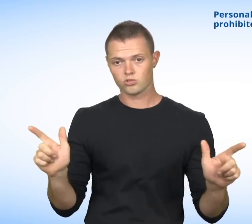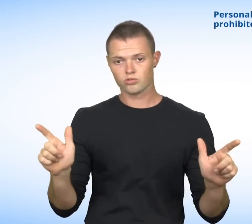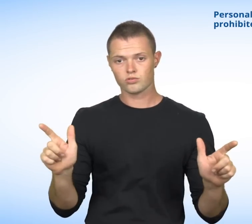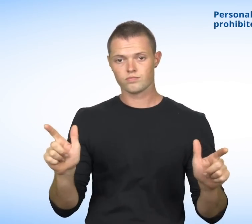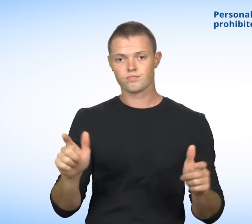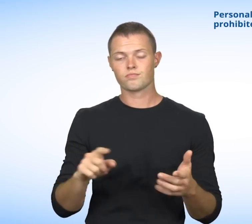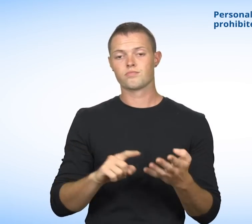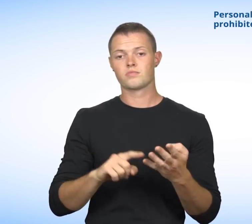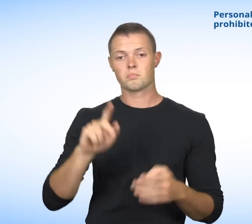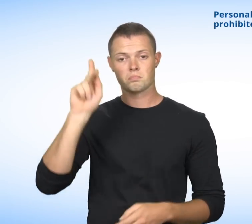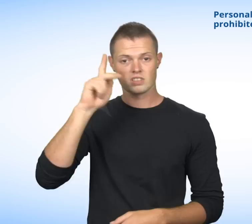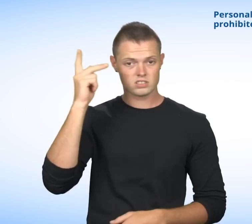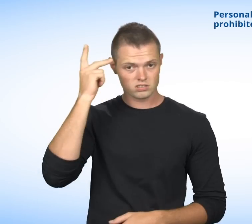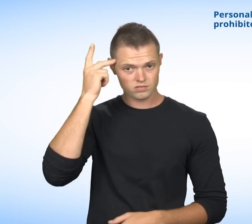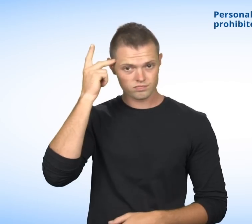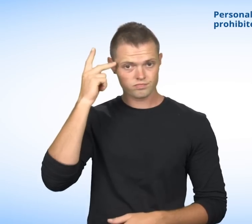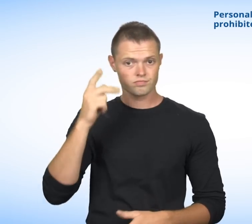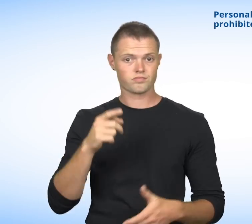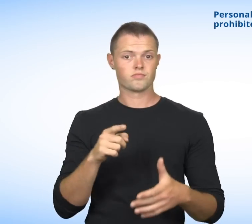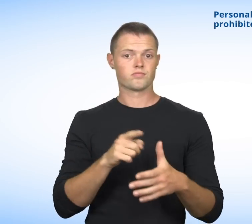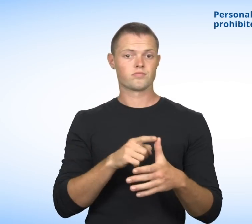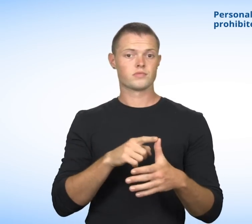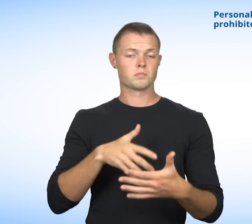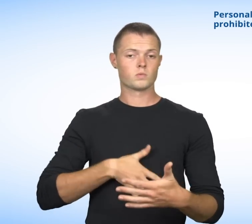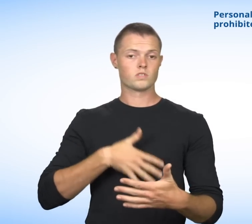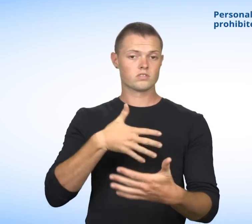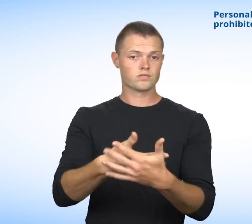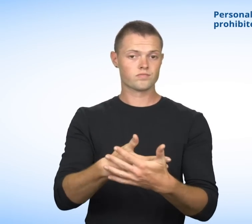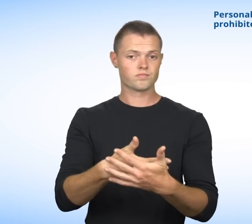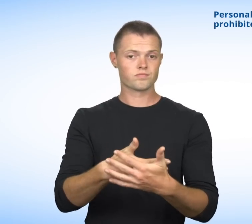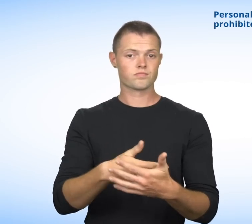Language; Political convictions; Pregnancy;